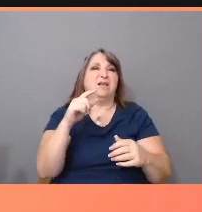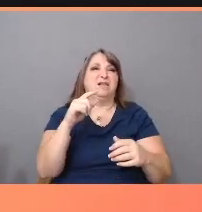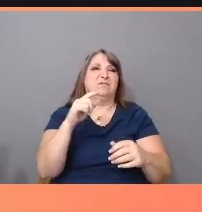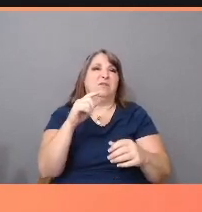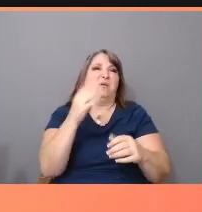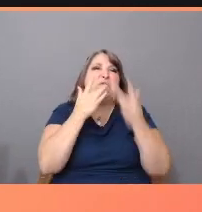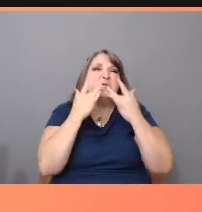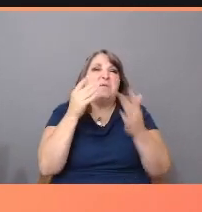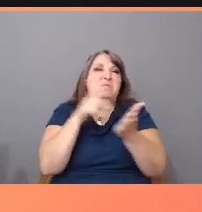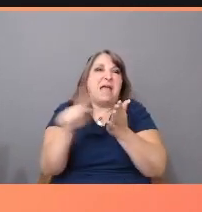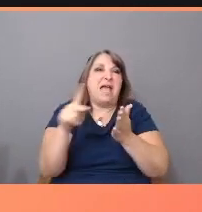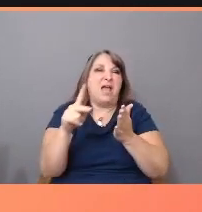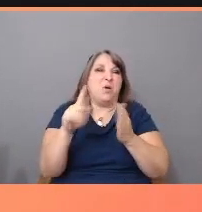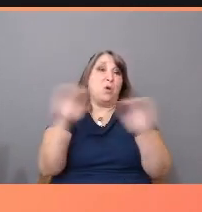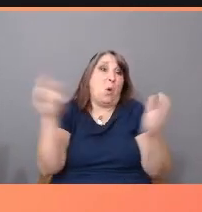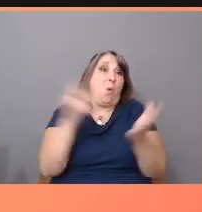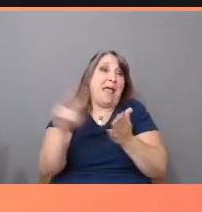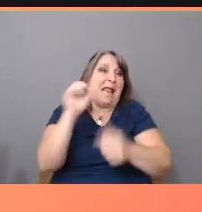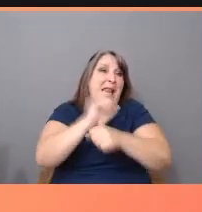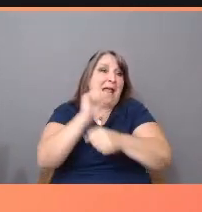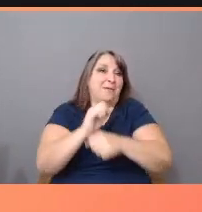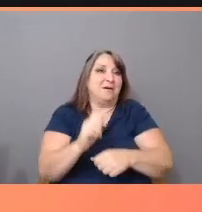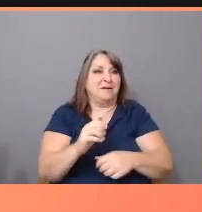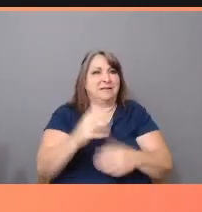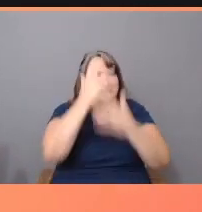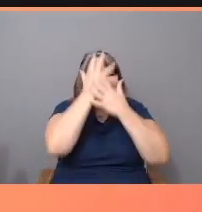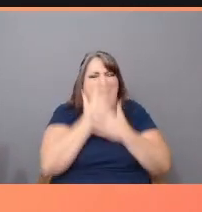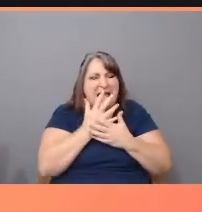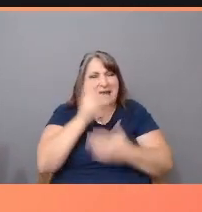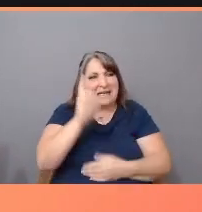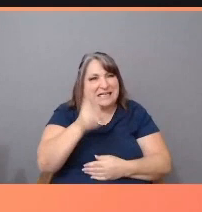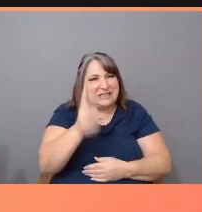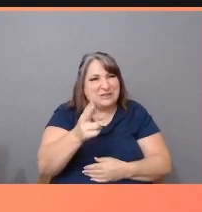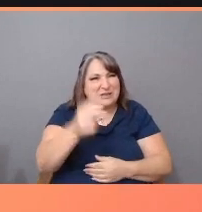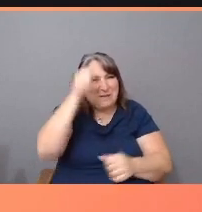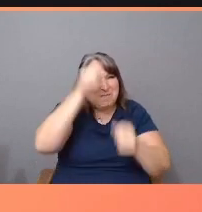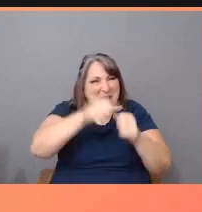It is said history is collective memory. Whose story counts?